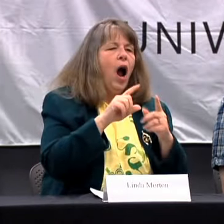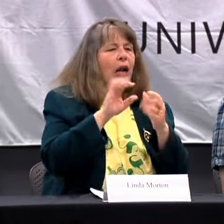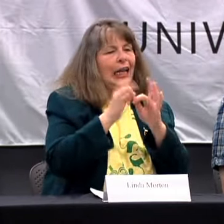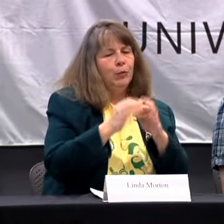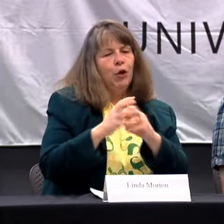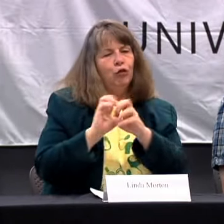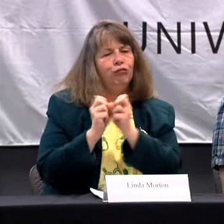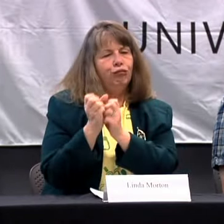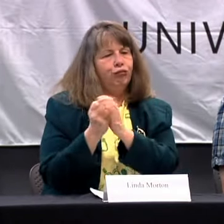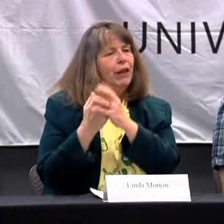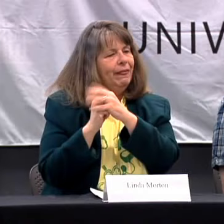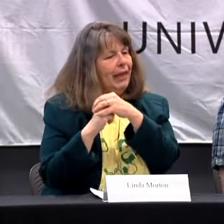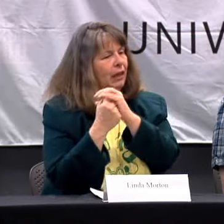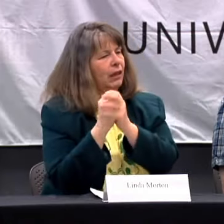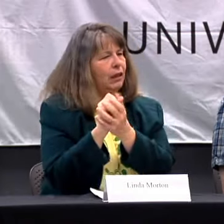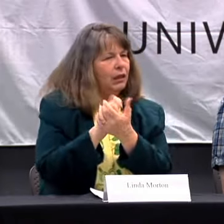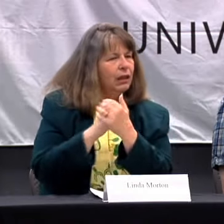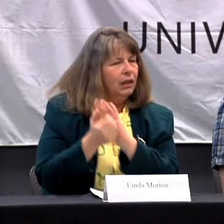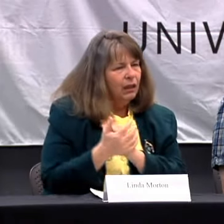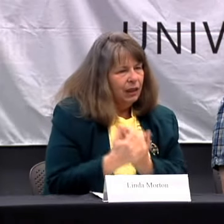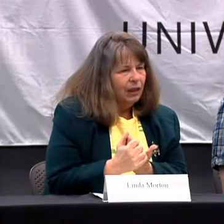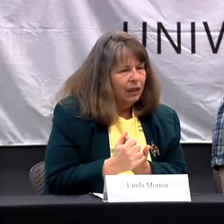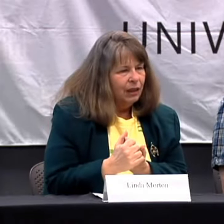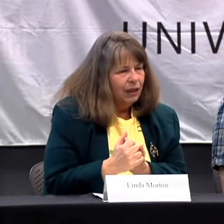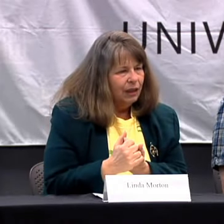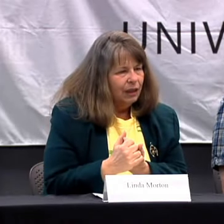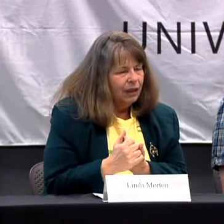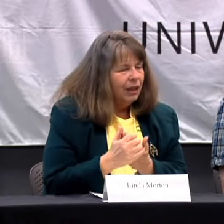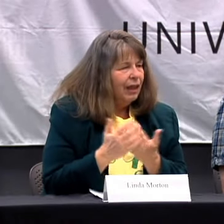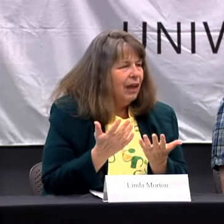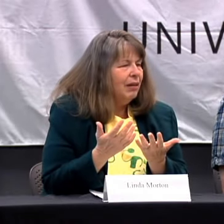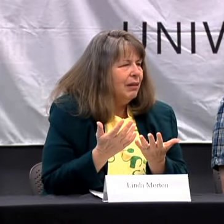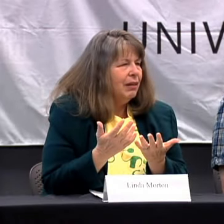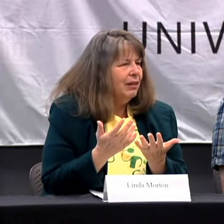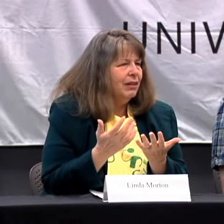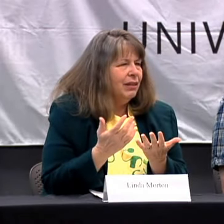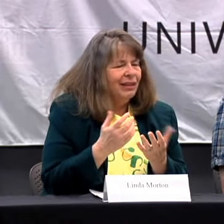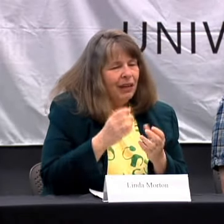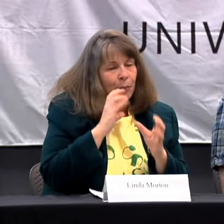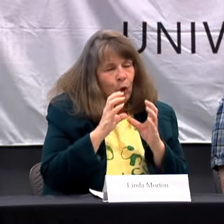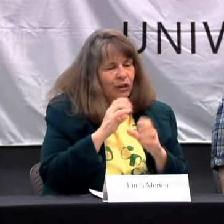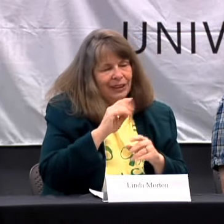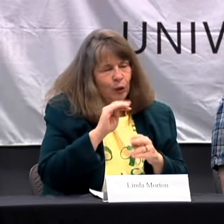HOW THEY CAN UNDERSTAND WHEN THE INTERPRETER SIGNS INTO THEIR HANDS.